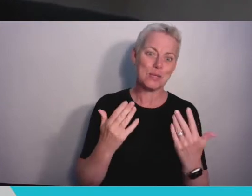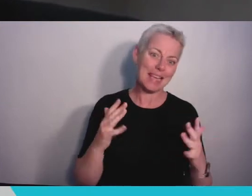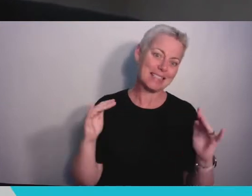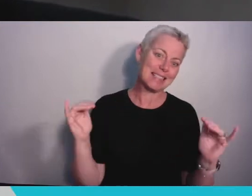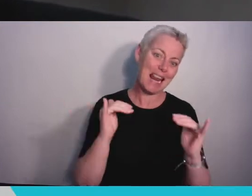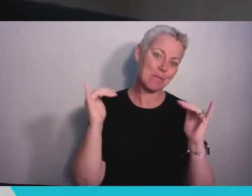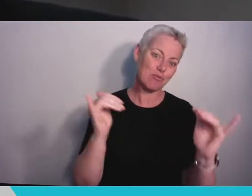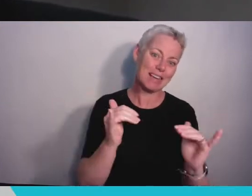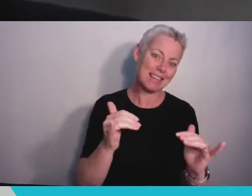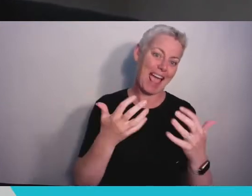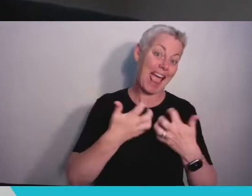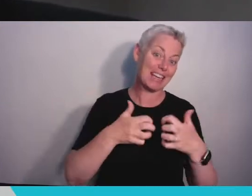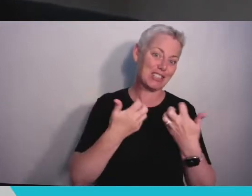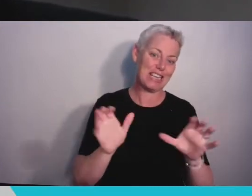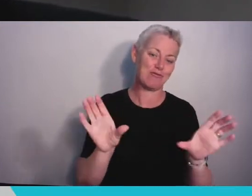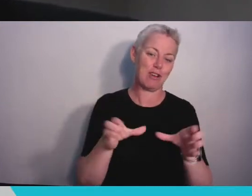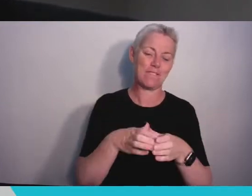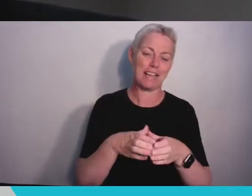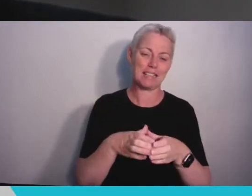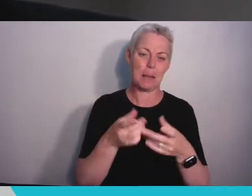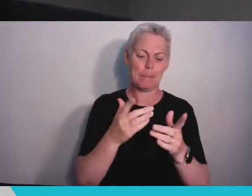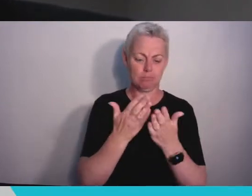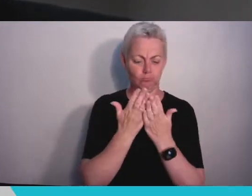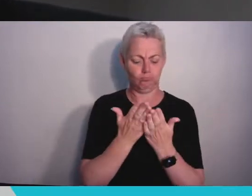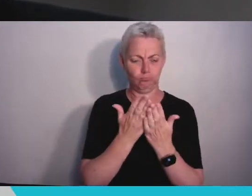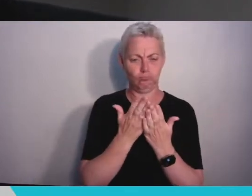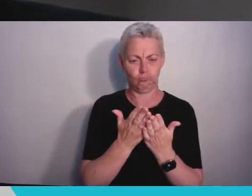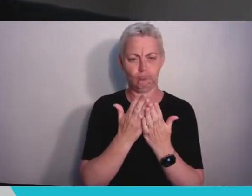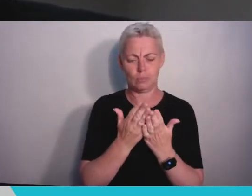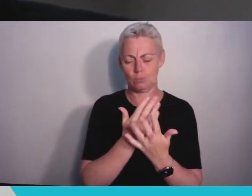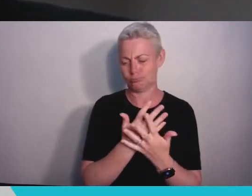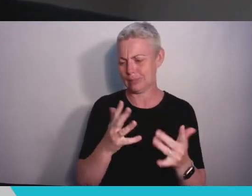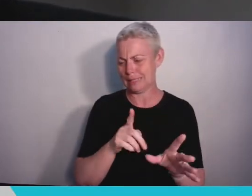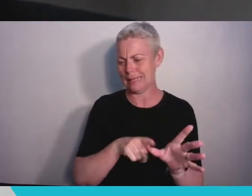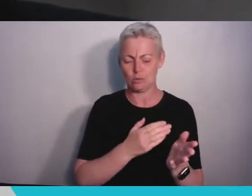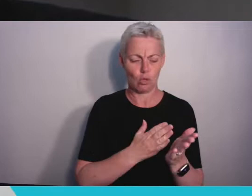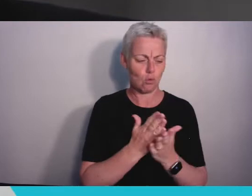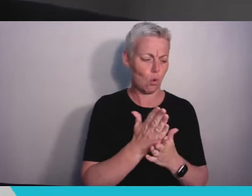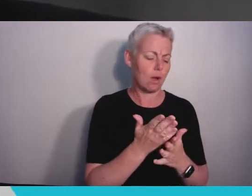have studied for many years across our School of Computer Science, Electrical and Electronic